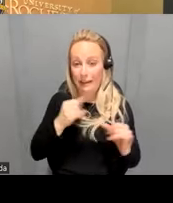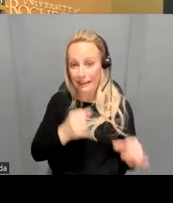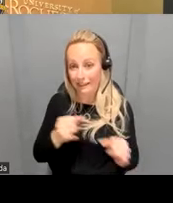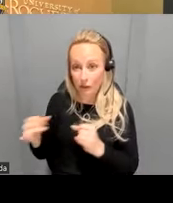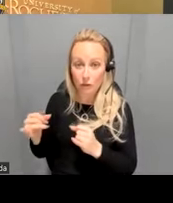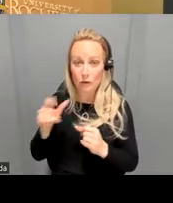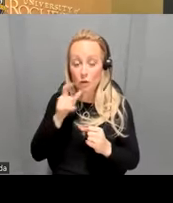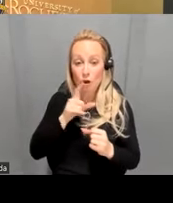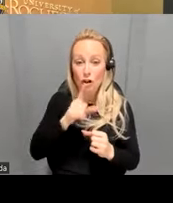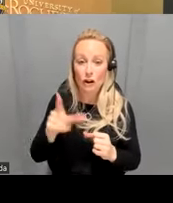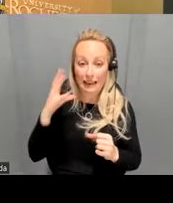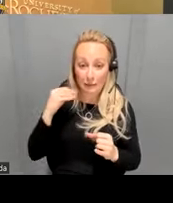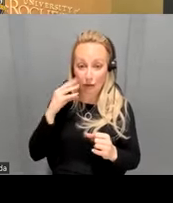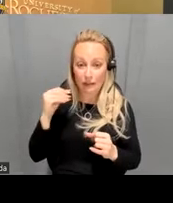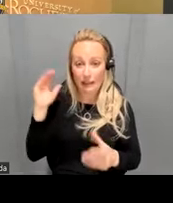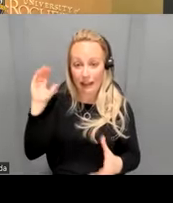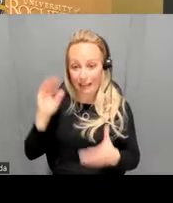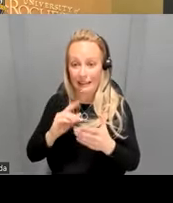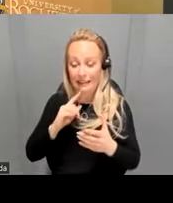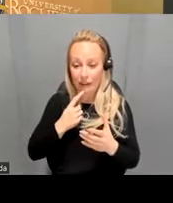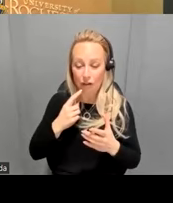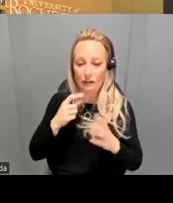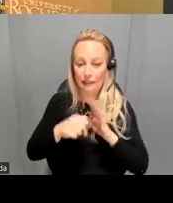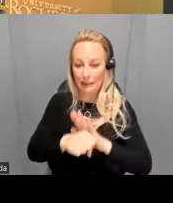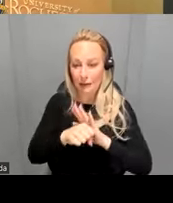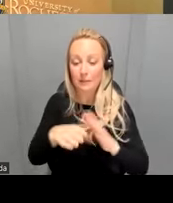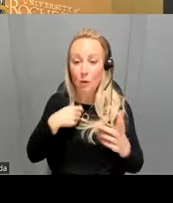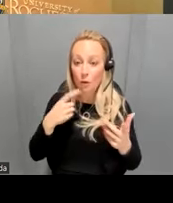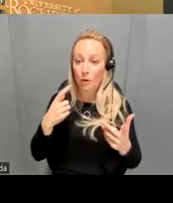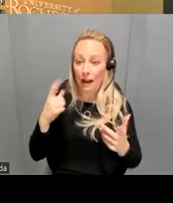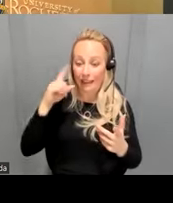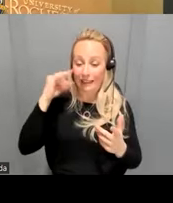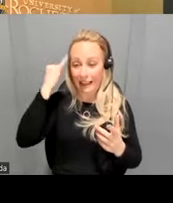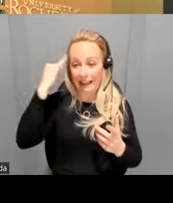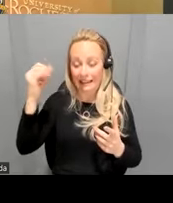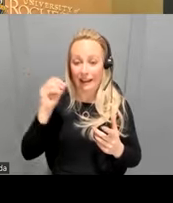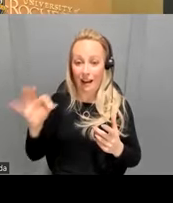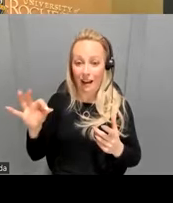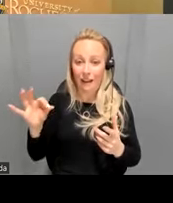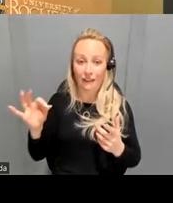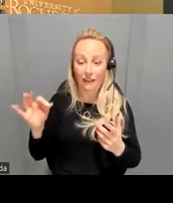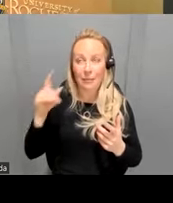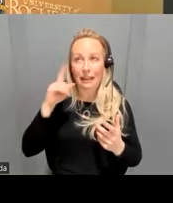experiencing less severe symptoms right and so I think the idea of like I'm thinking impatient